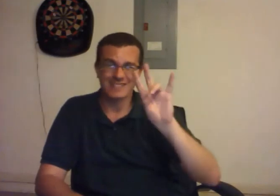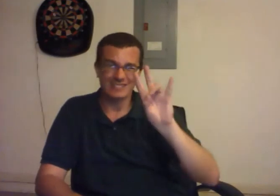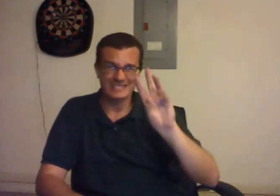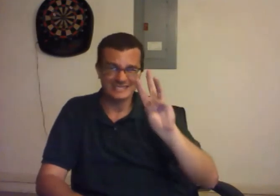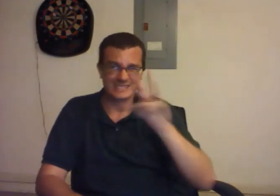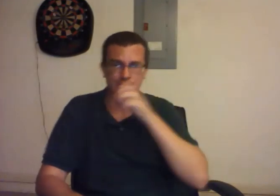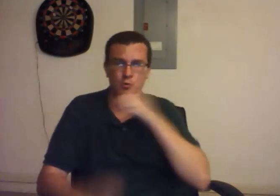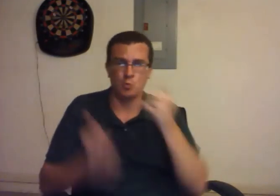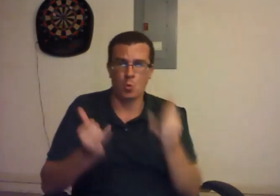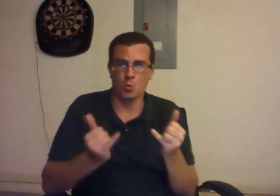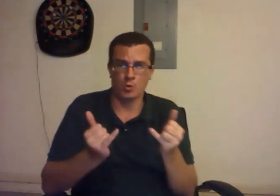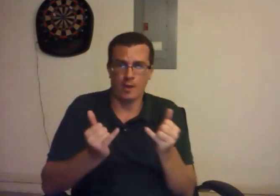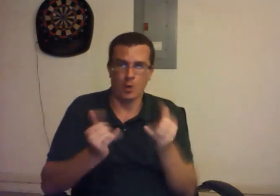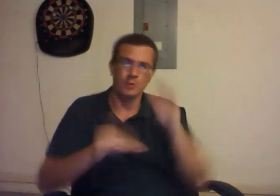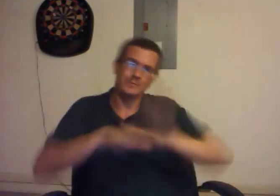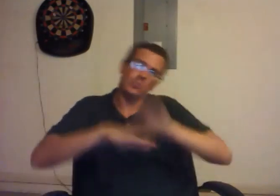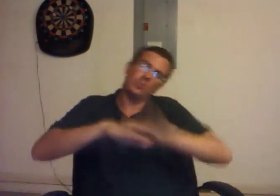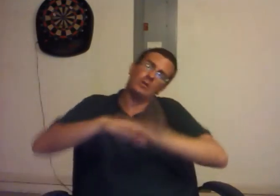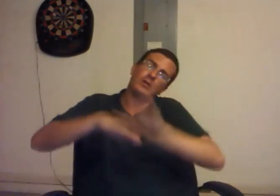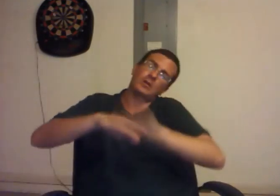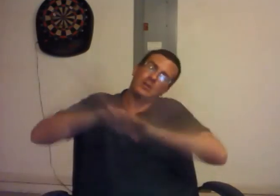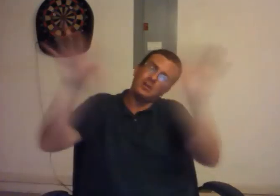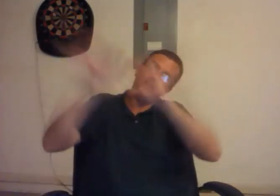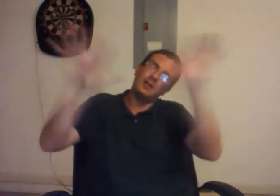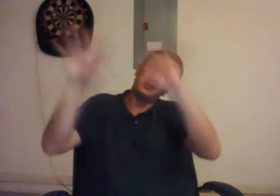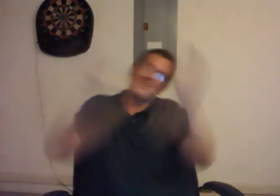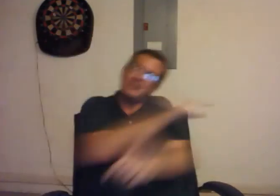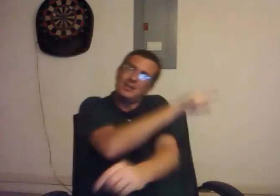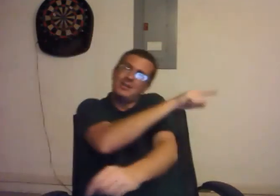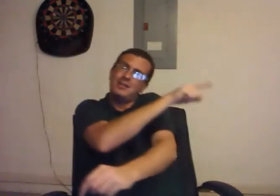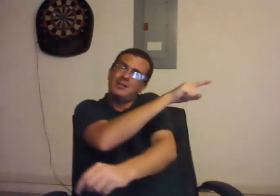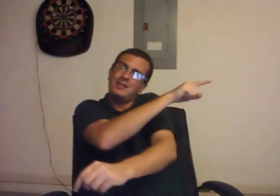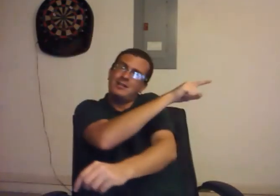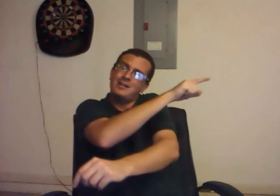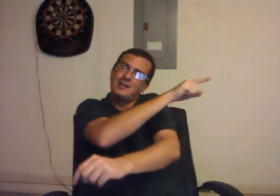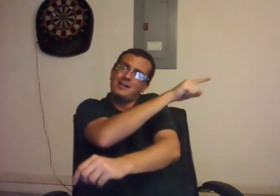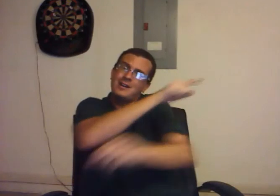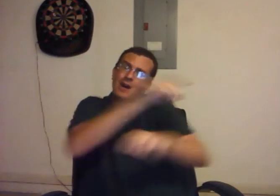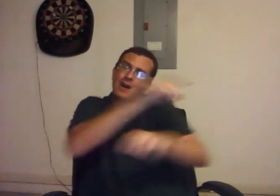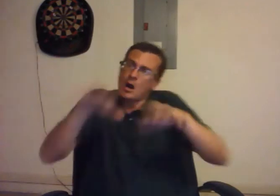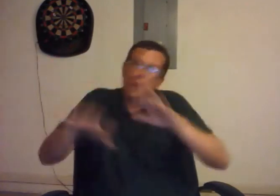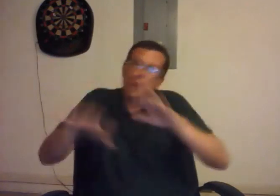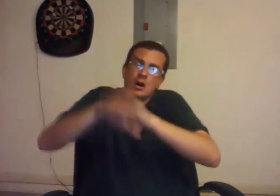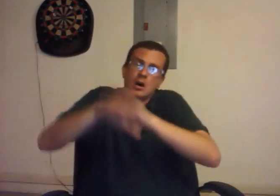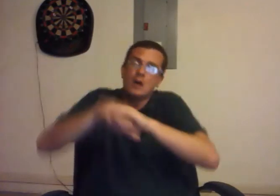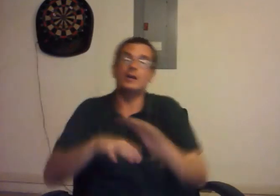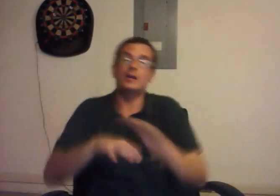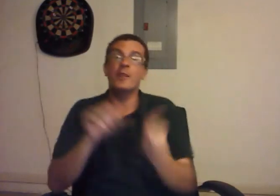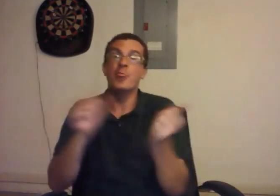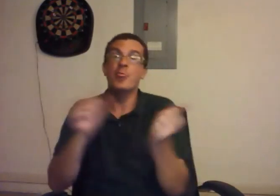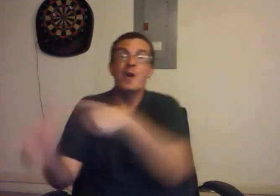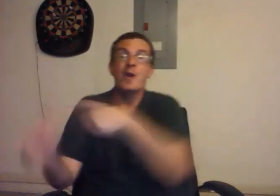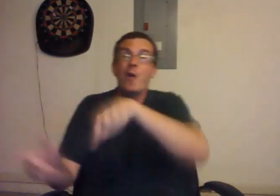76 years old now, trying to frantically warn the rest of the occupants about the iceberg coming ahead.